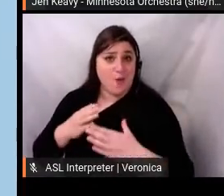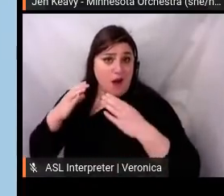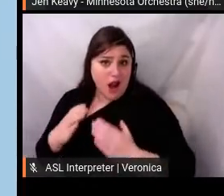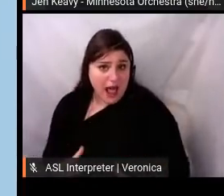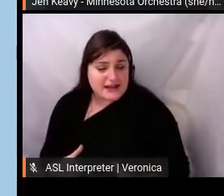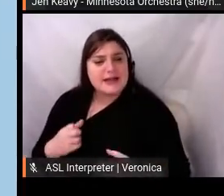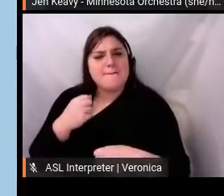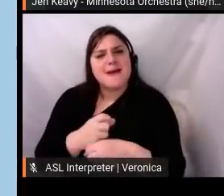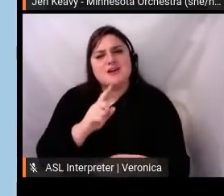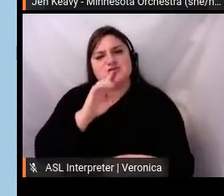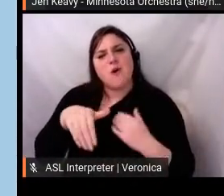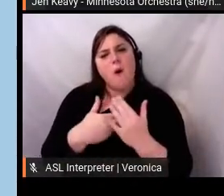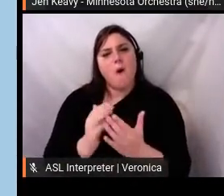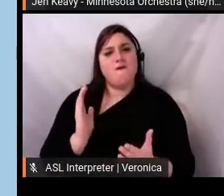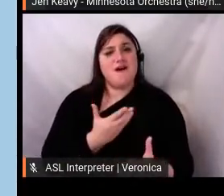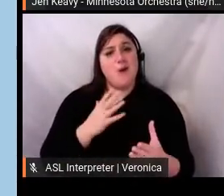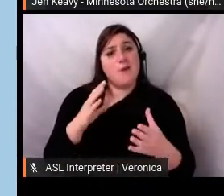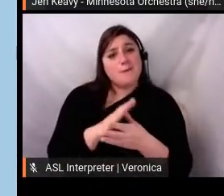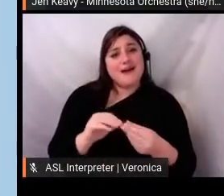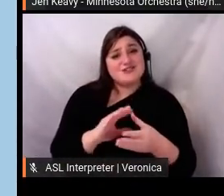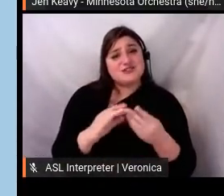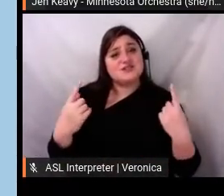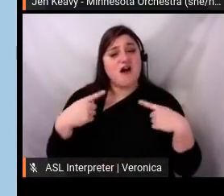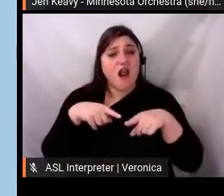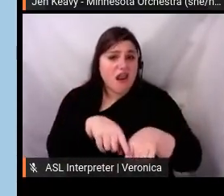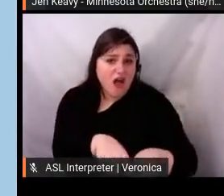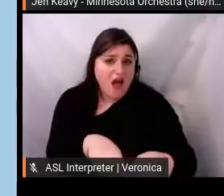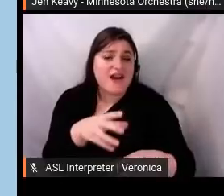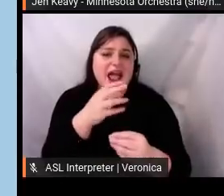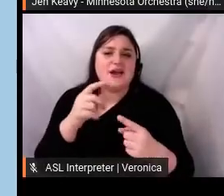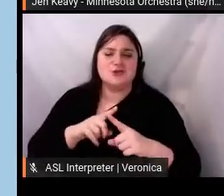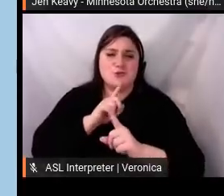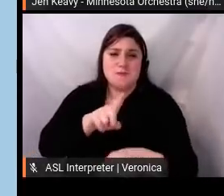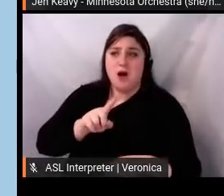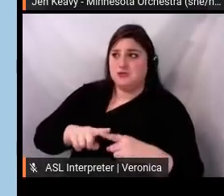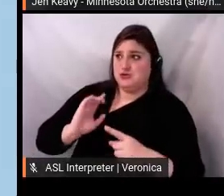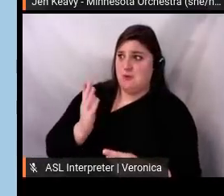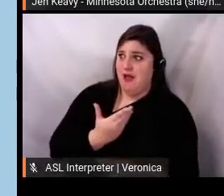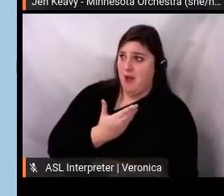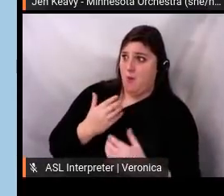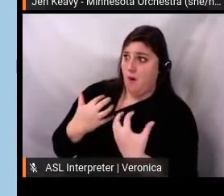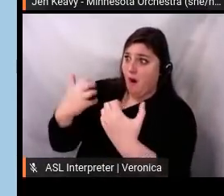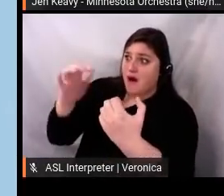and the ability to be responsive to audience needs. So from an institutional